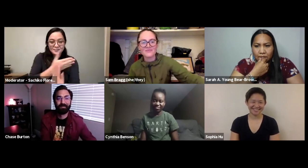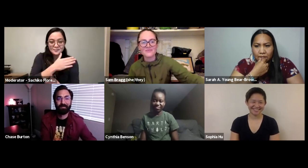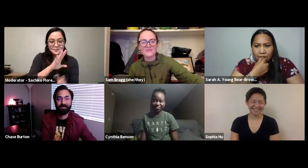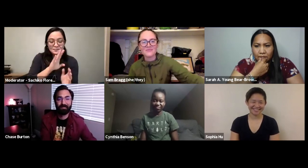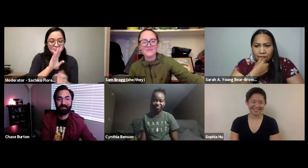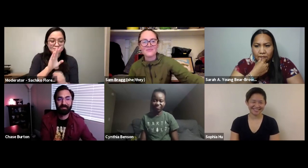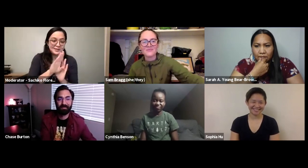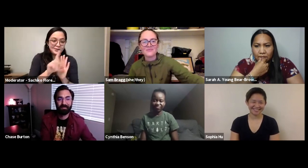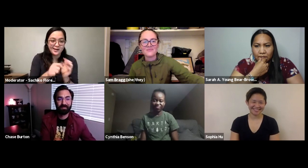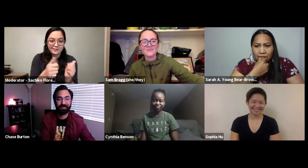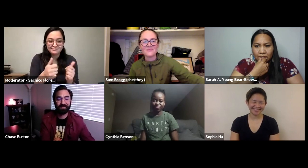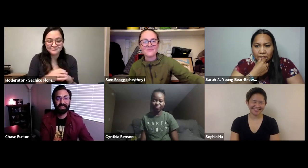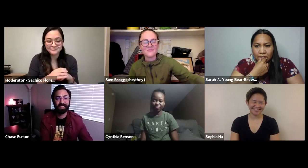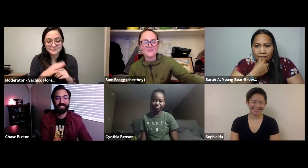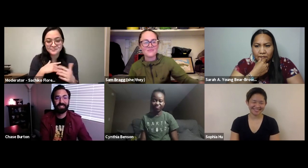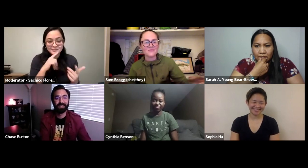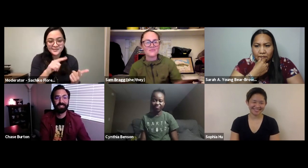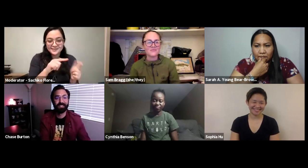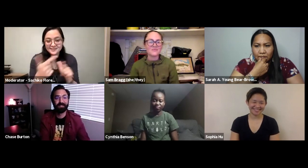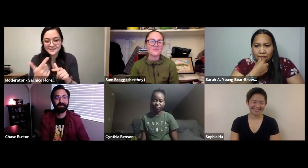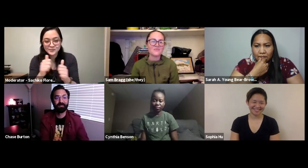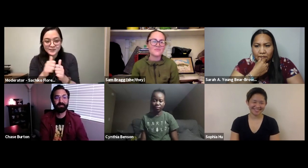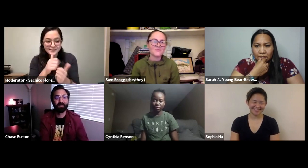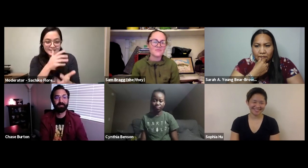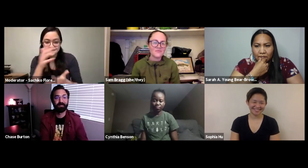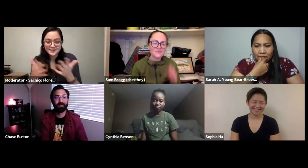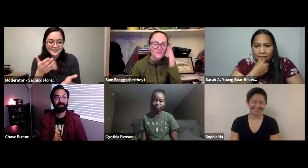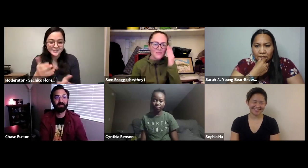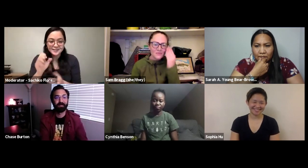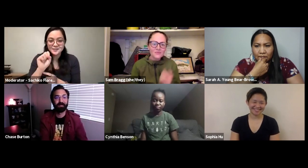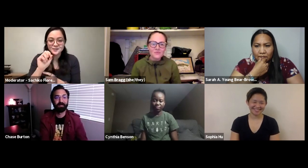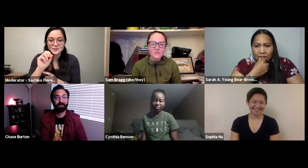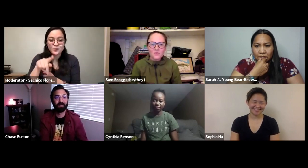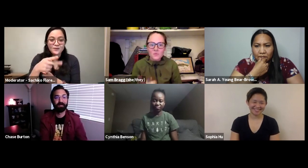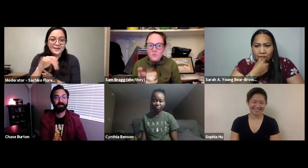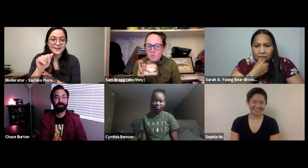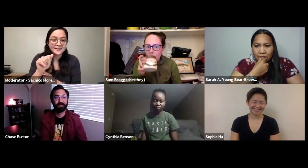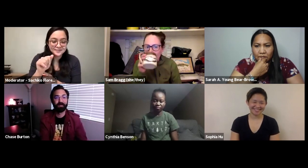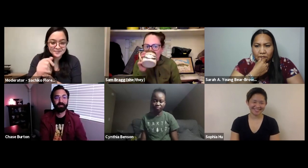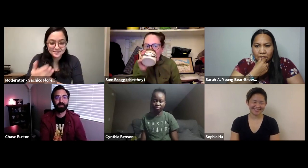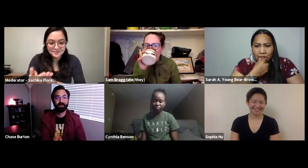Beautiful! Thank you so much! Yes that was a really in-depth background. So